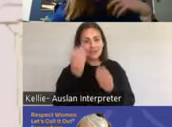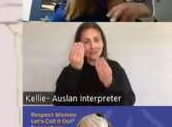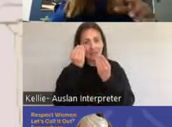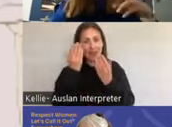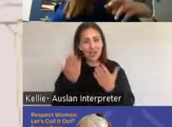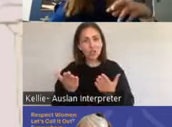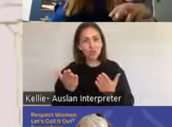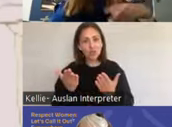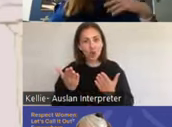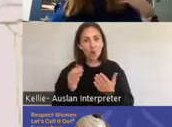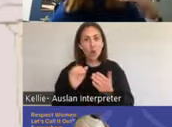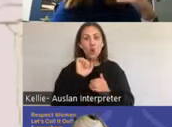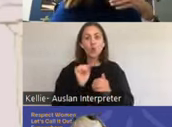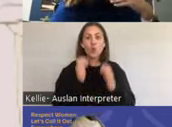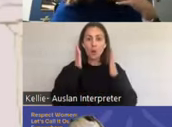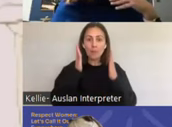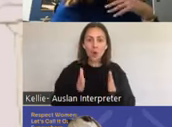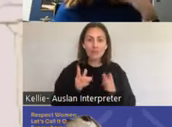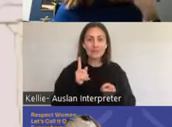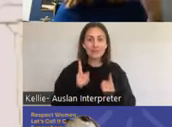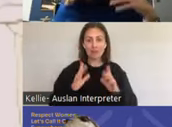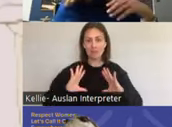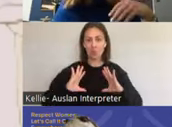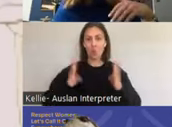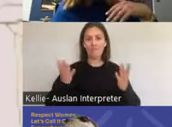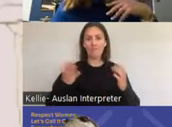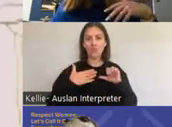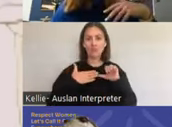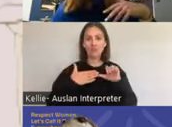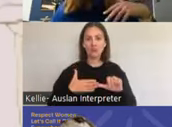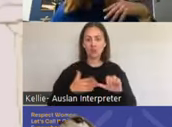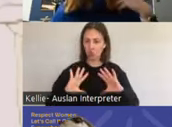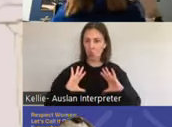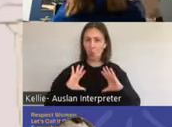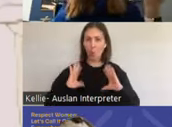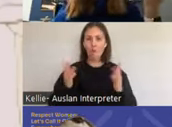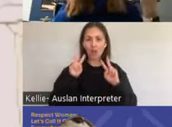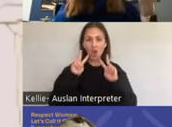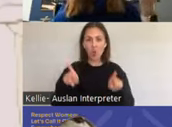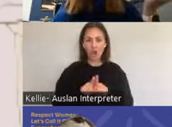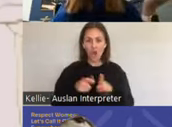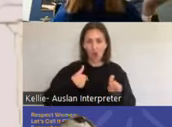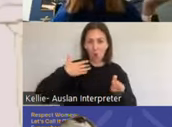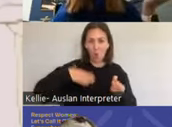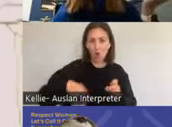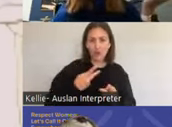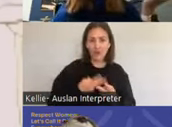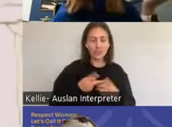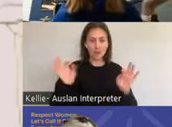we can debunk that and actually work on regaining pleasure after sometimes sexual assaults.